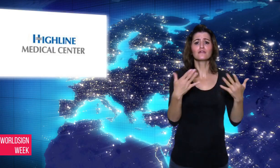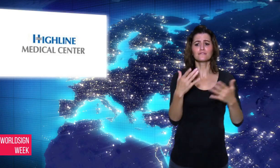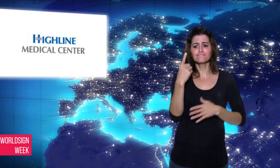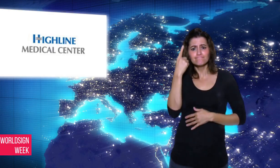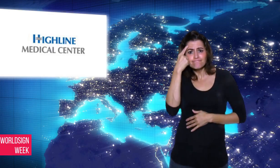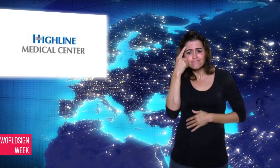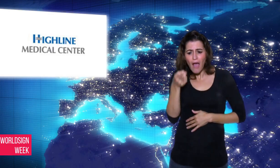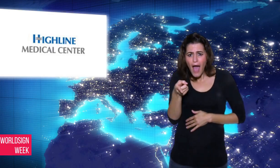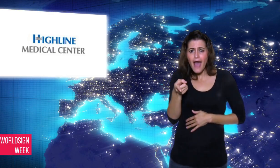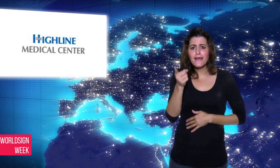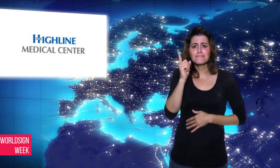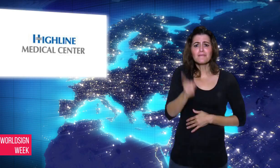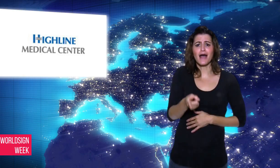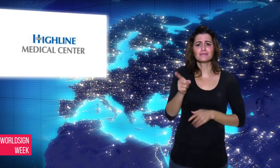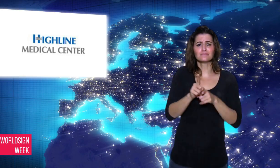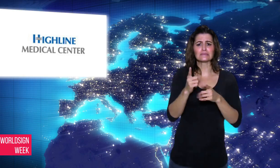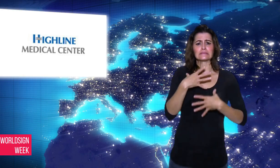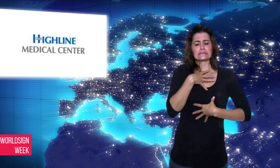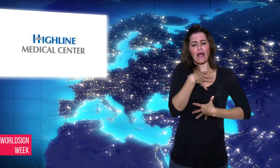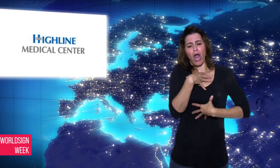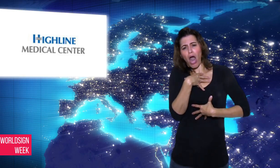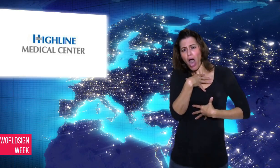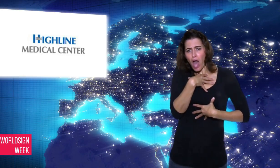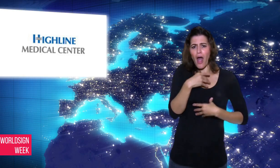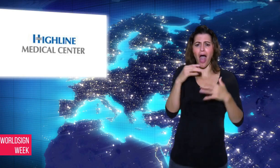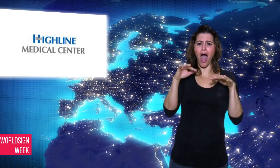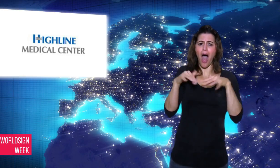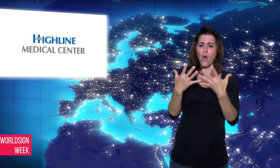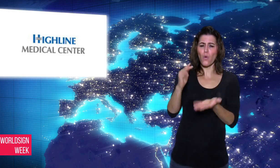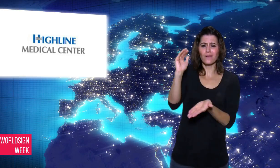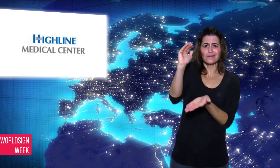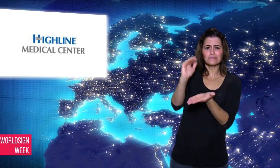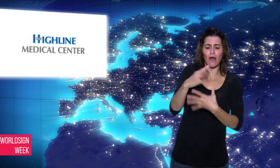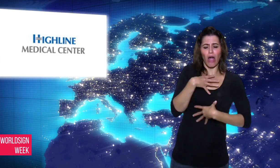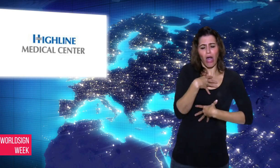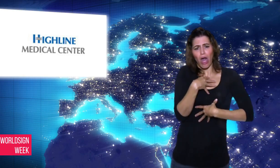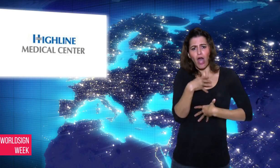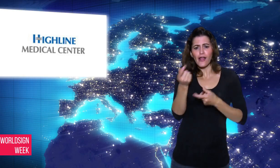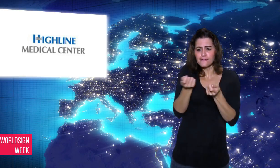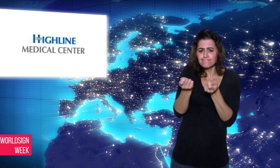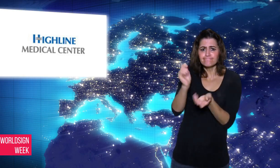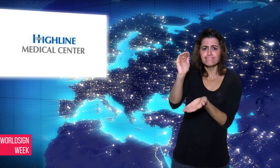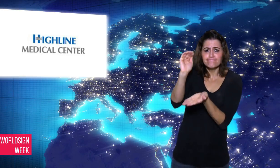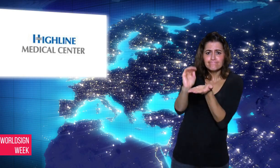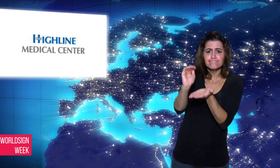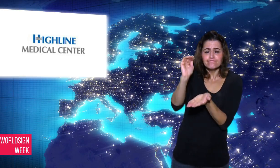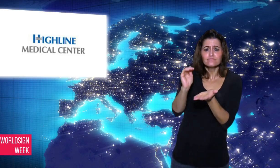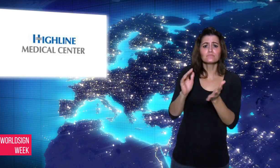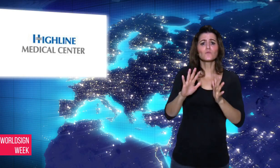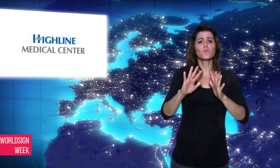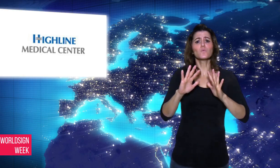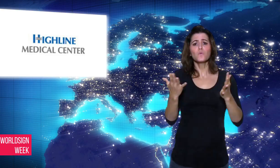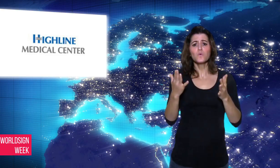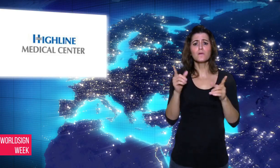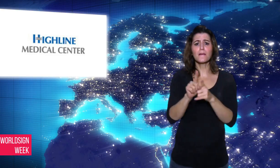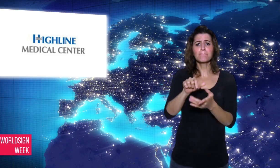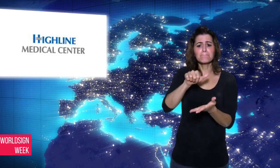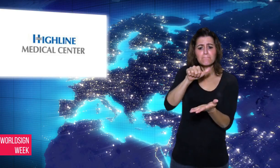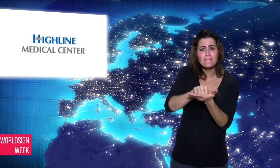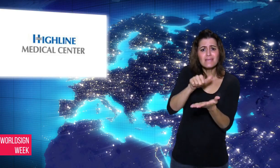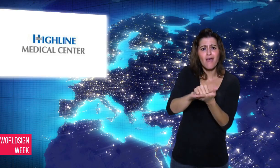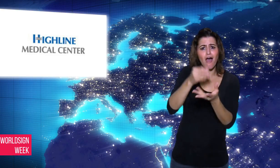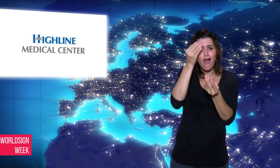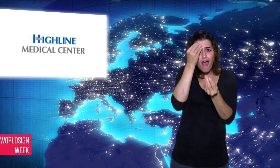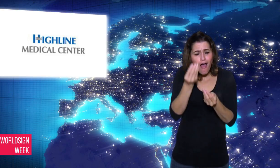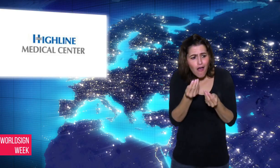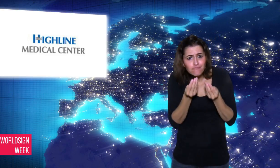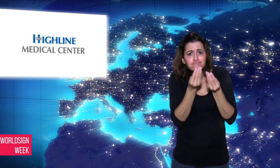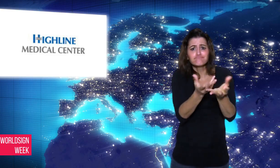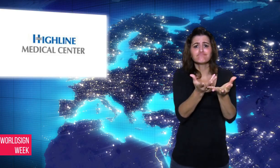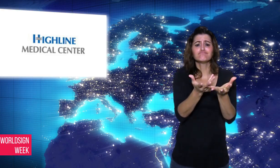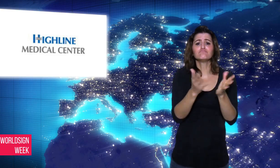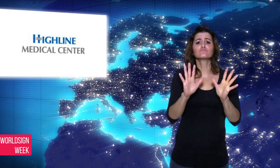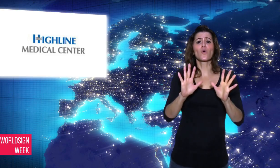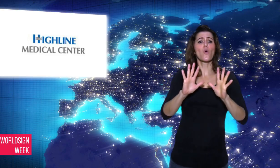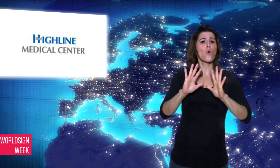media information or his postoperative care.